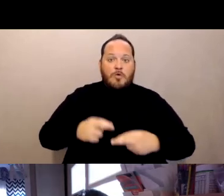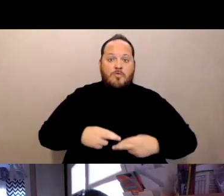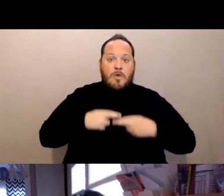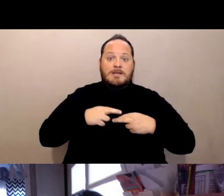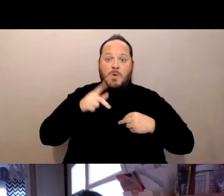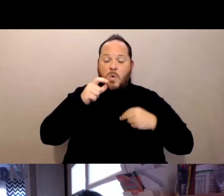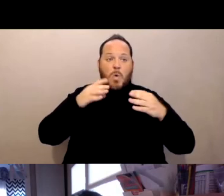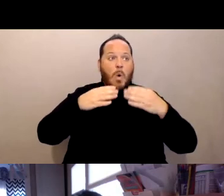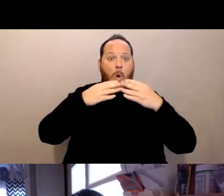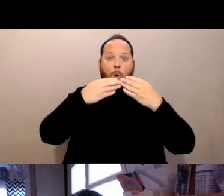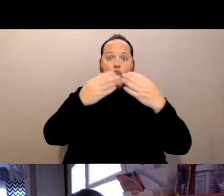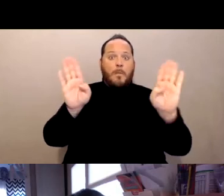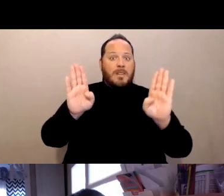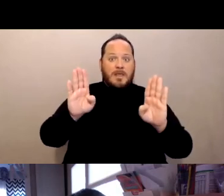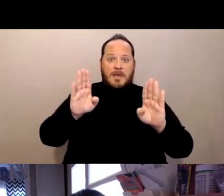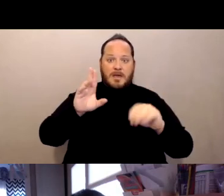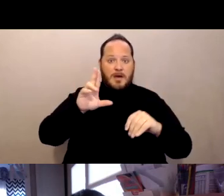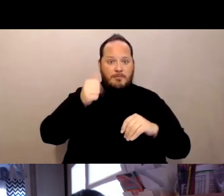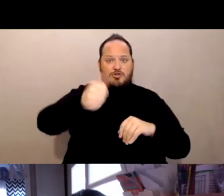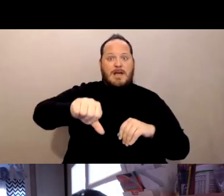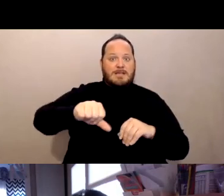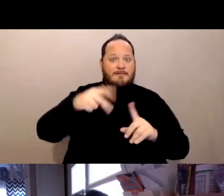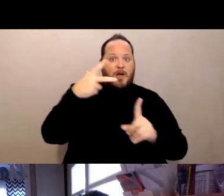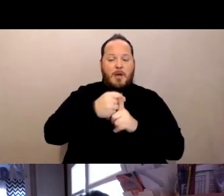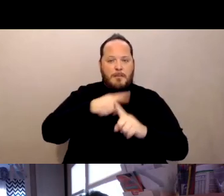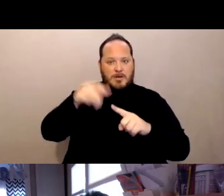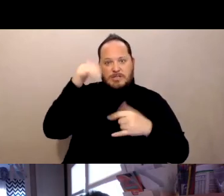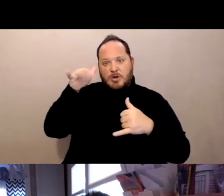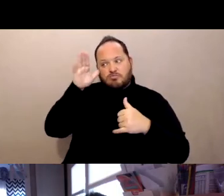that would be battery, but there almost positively